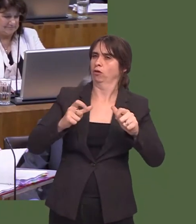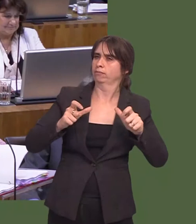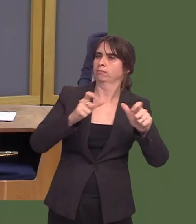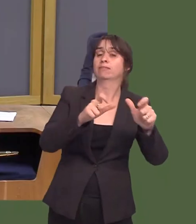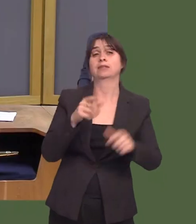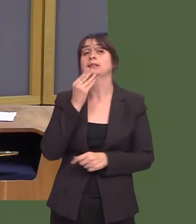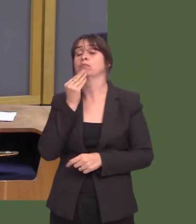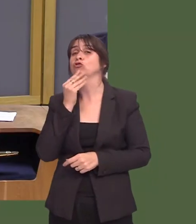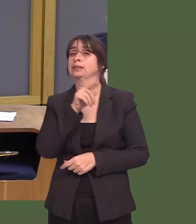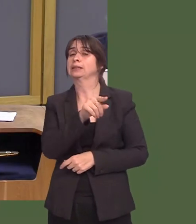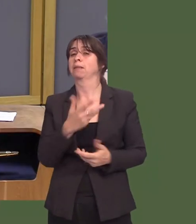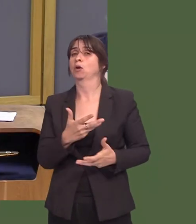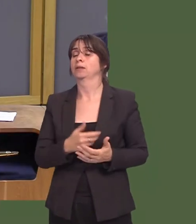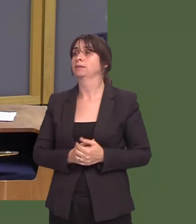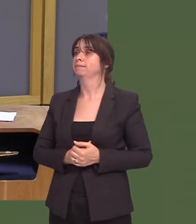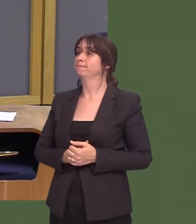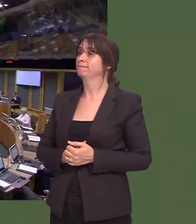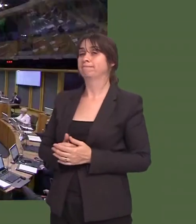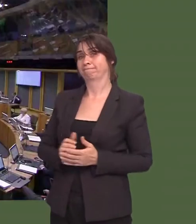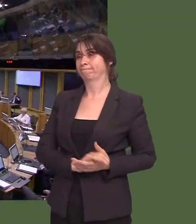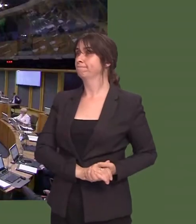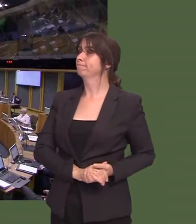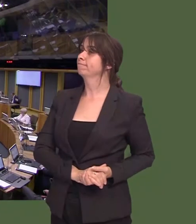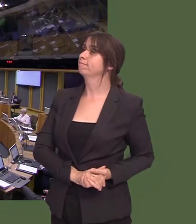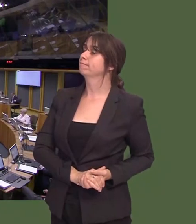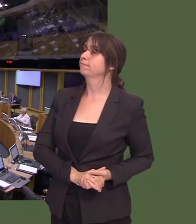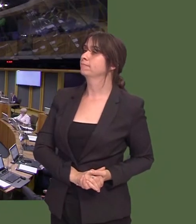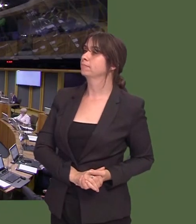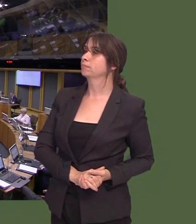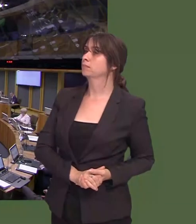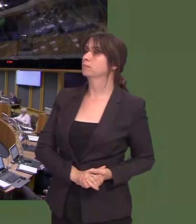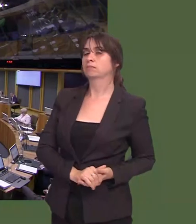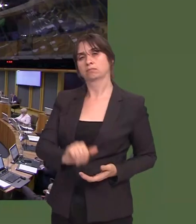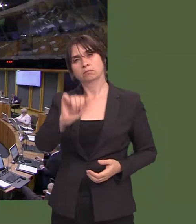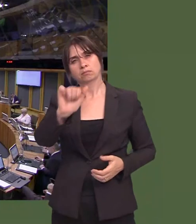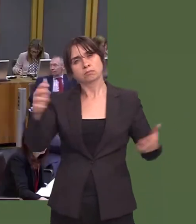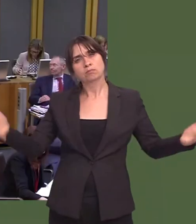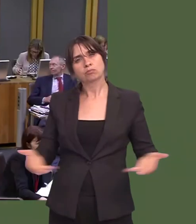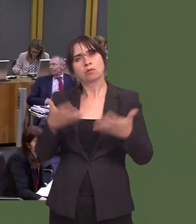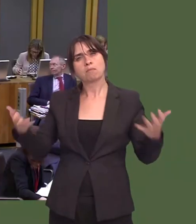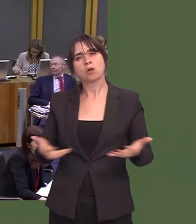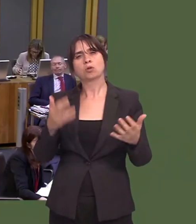Pa gamau y mae Llywodraeth Cymru yn eu cymryd i hyrwyddo cydraddoldeb i fenywod hyn yng Nghwm Cynon?